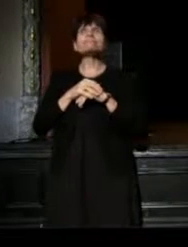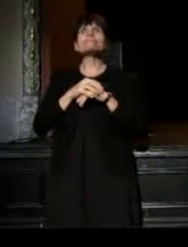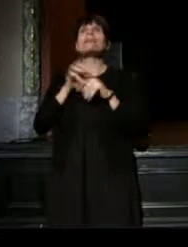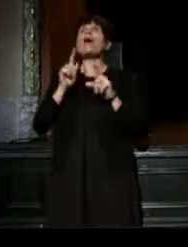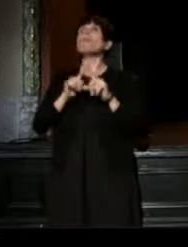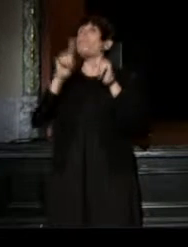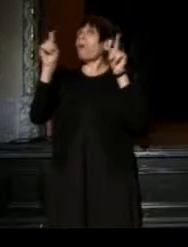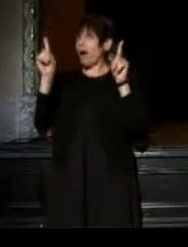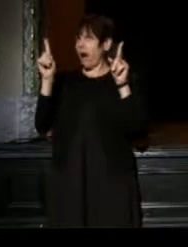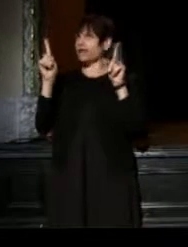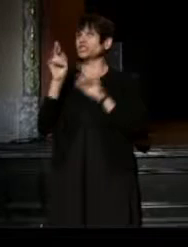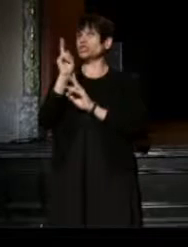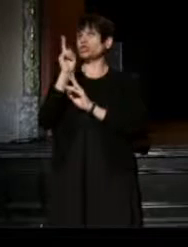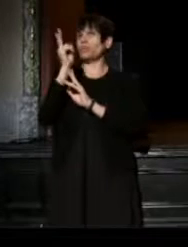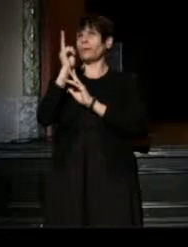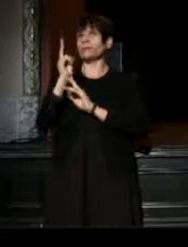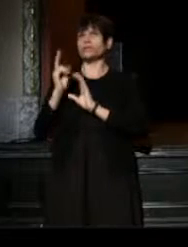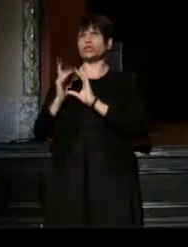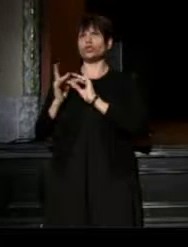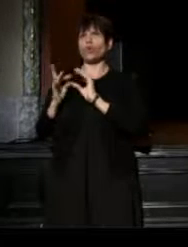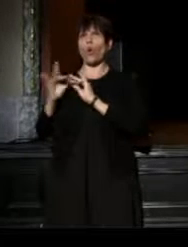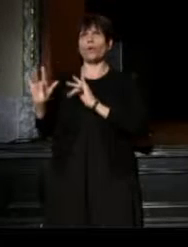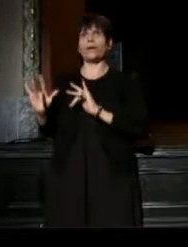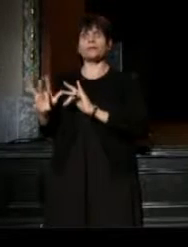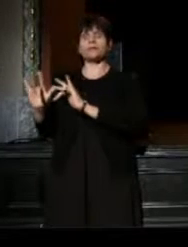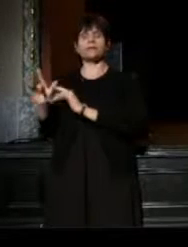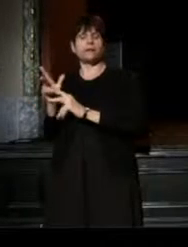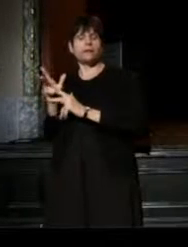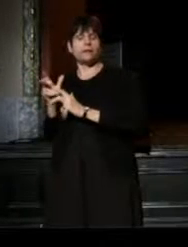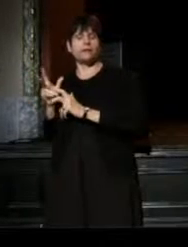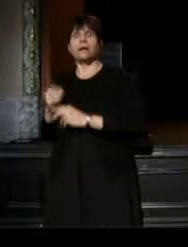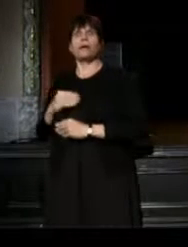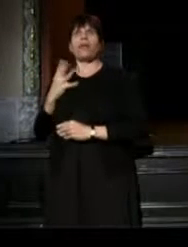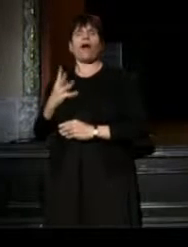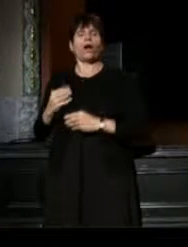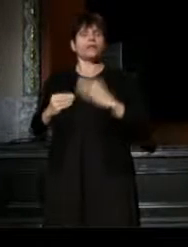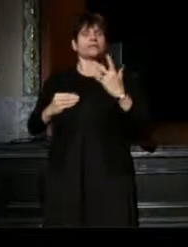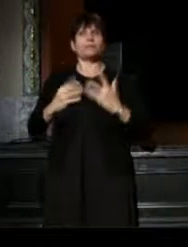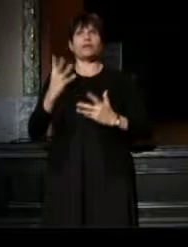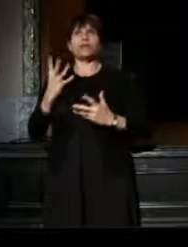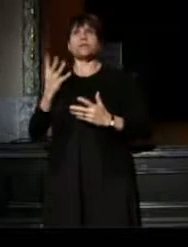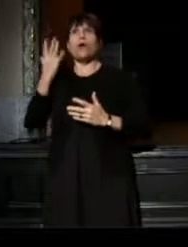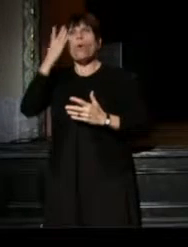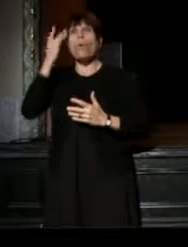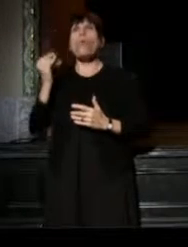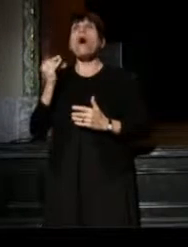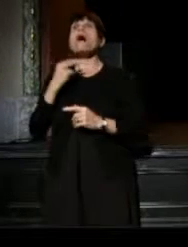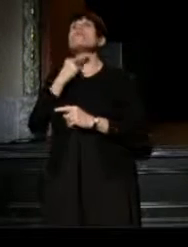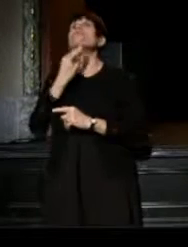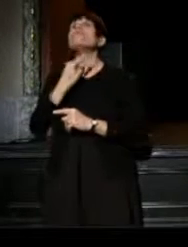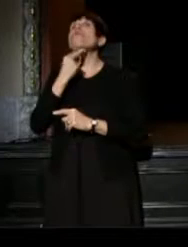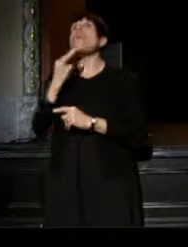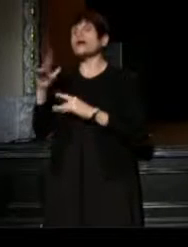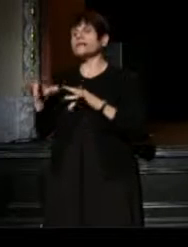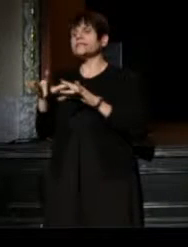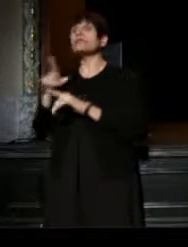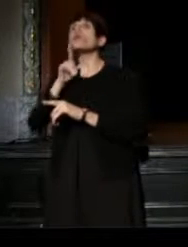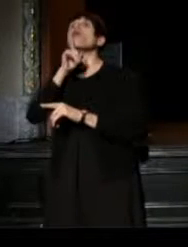but in just two minutes, I was suddenly having a cathartic experience because the voices were authentic